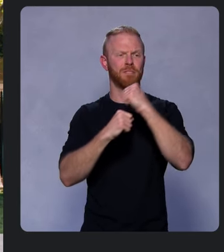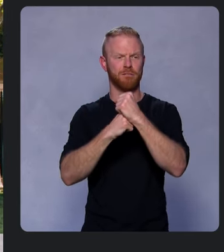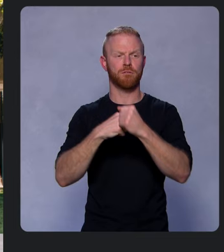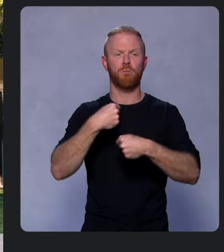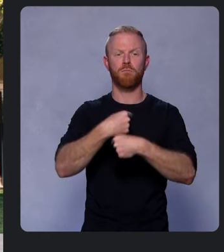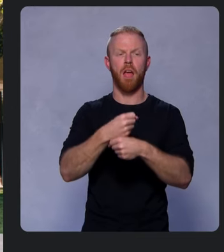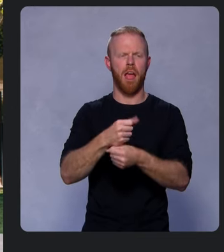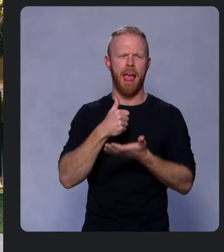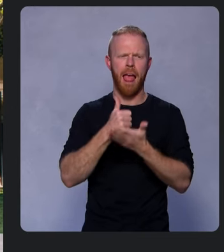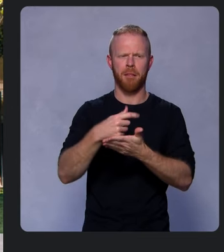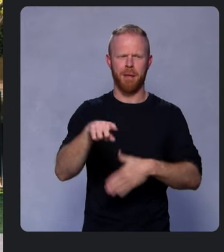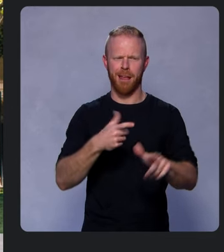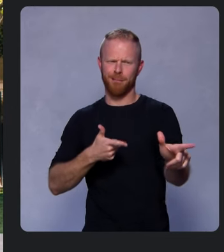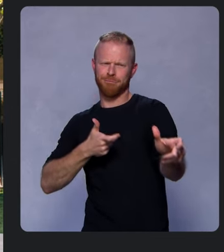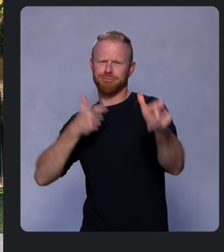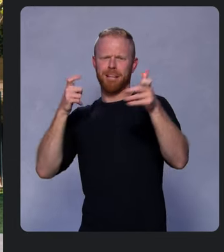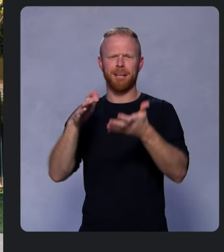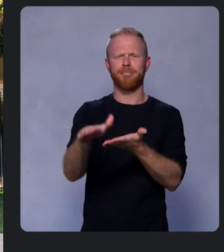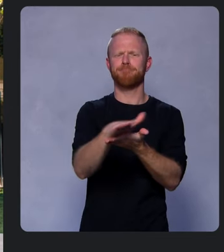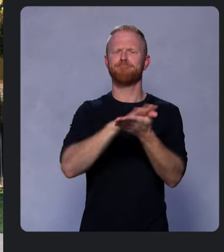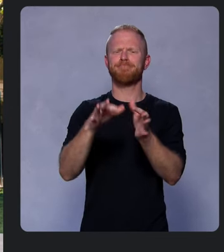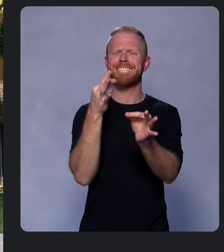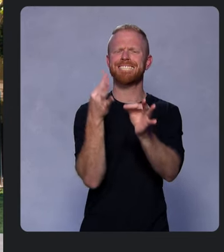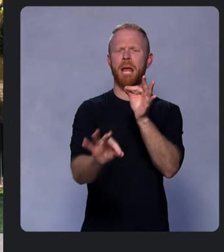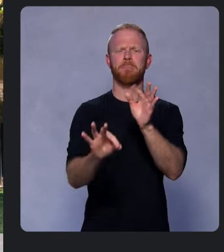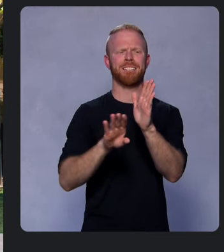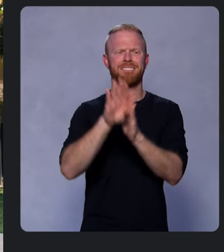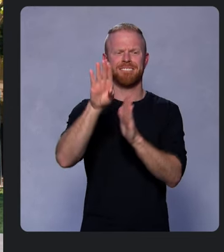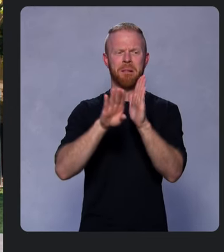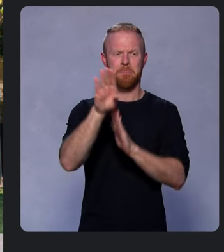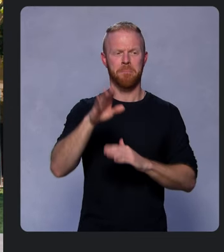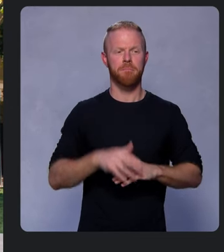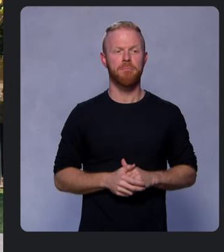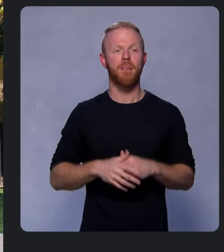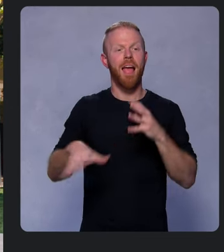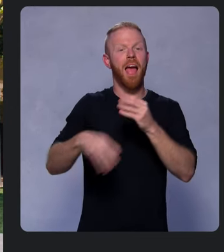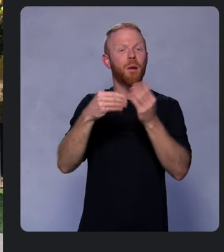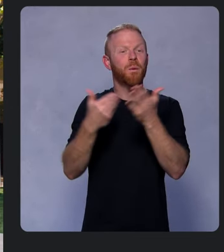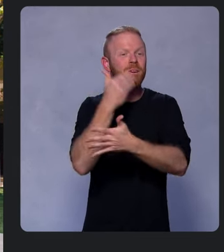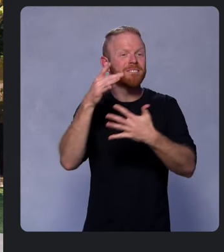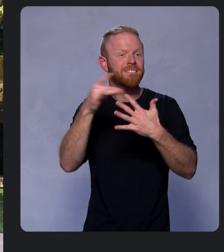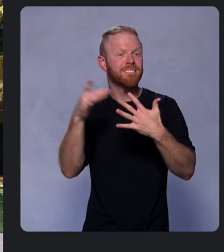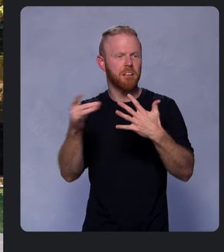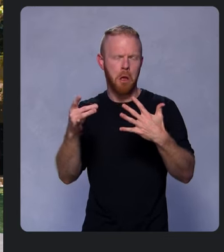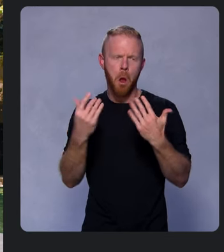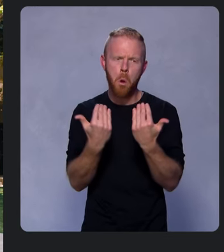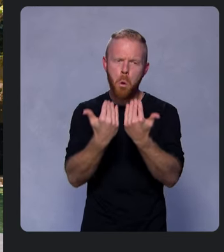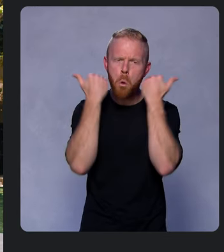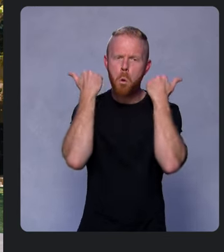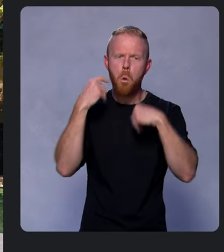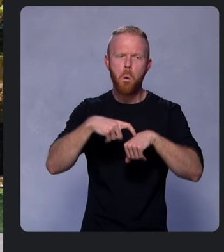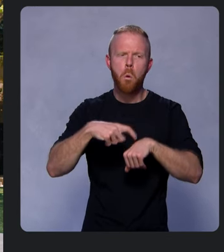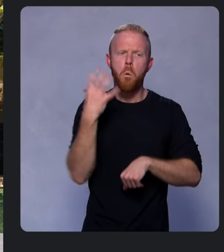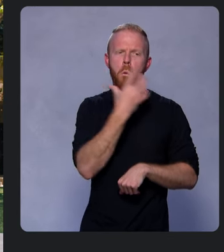and simplify developments, but adding new features can still be time-consuming and tie up engineering resources.